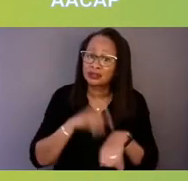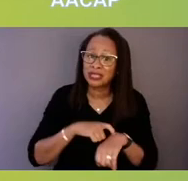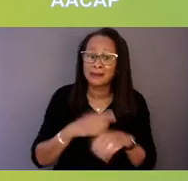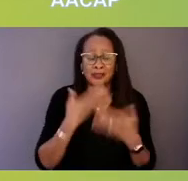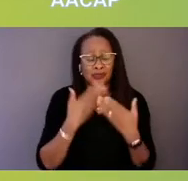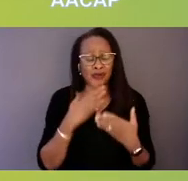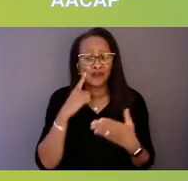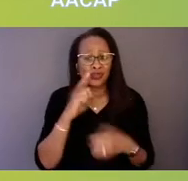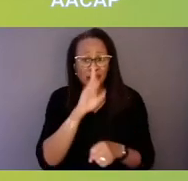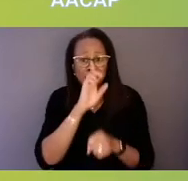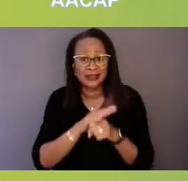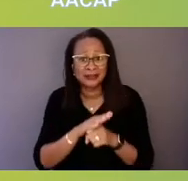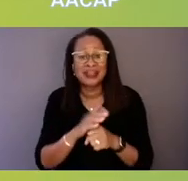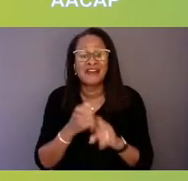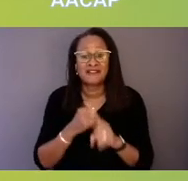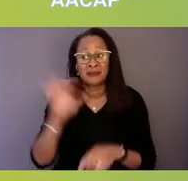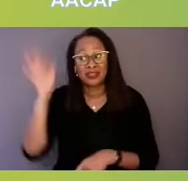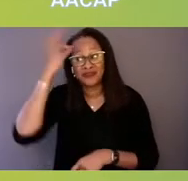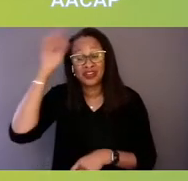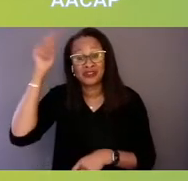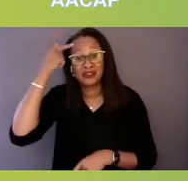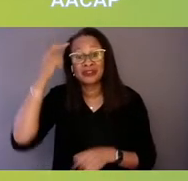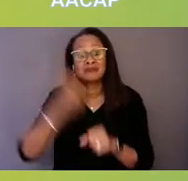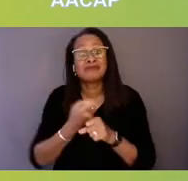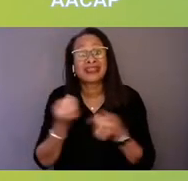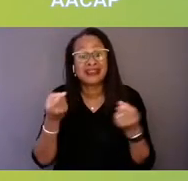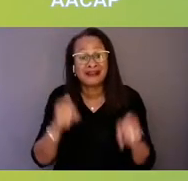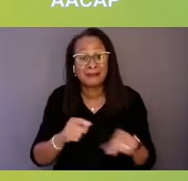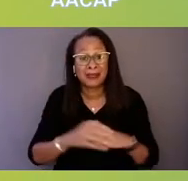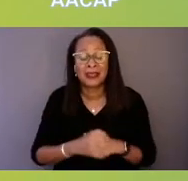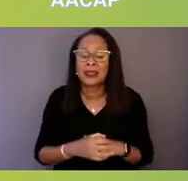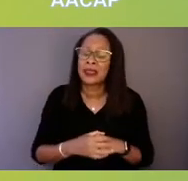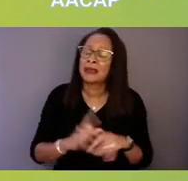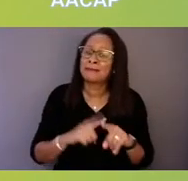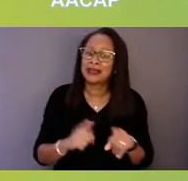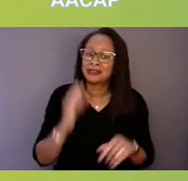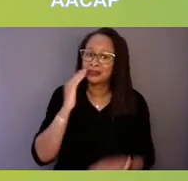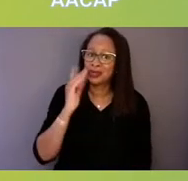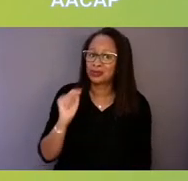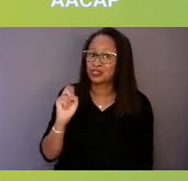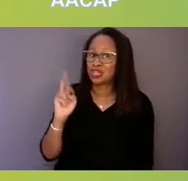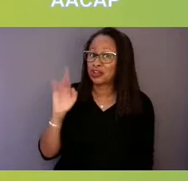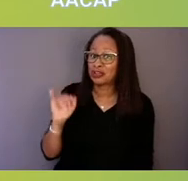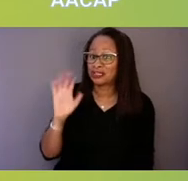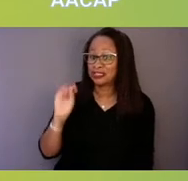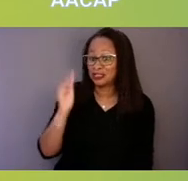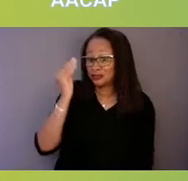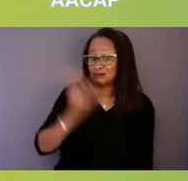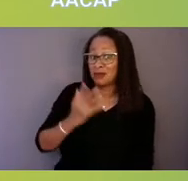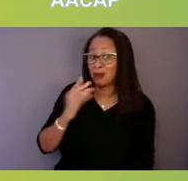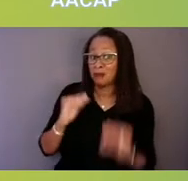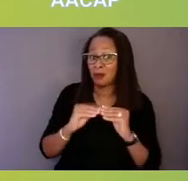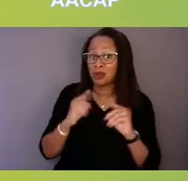to be able to make this happen. But Terri, if you could tell us a bit more to expand on the commitment to this,